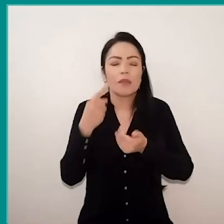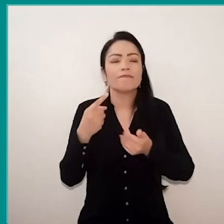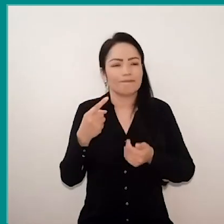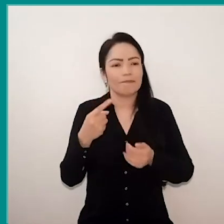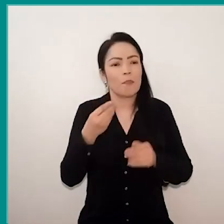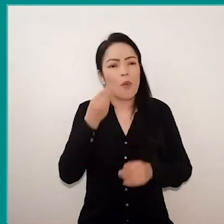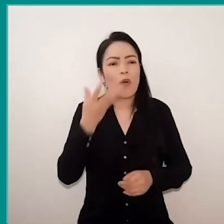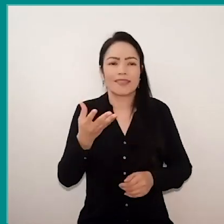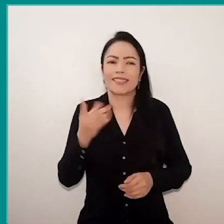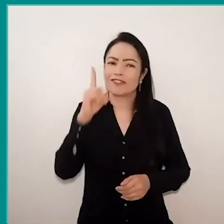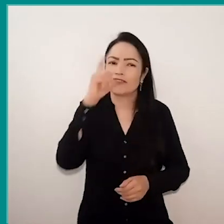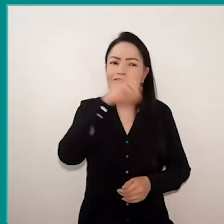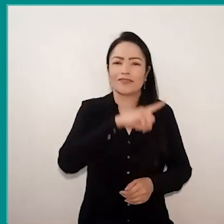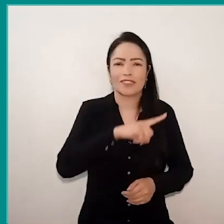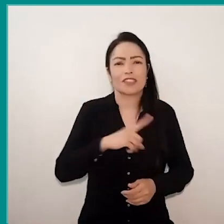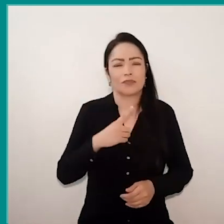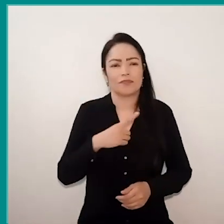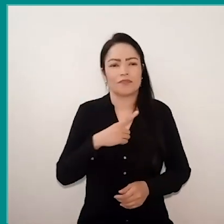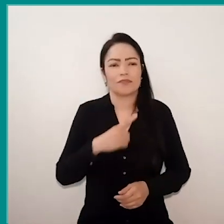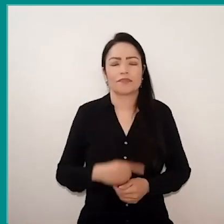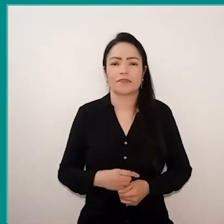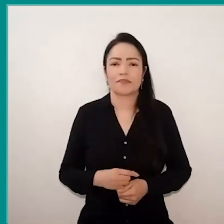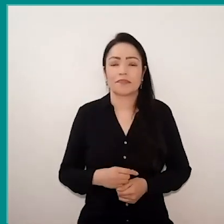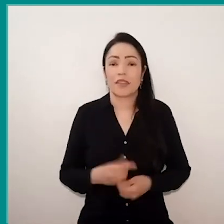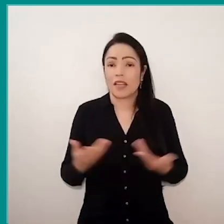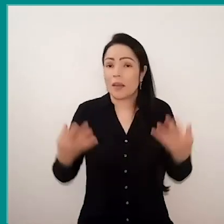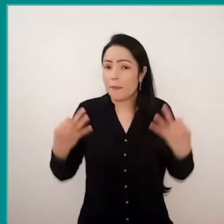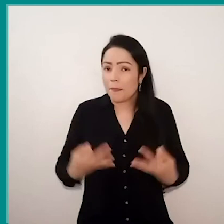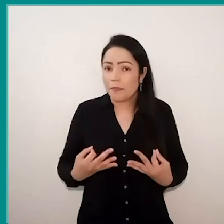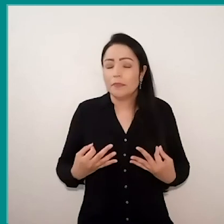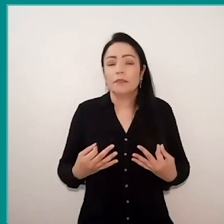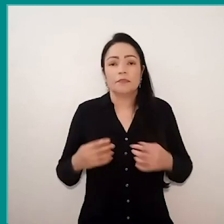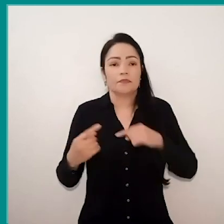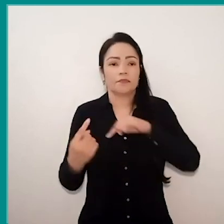so we have, just for be a more horizontal relationship,